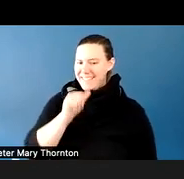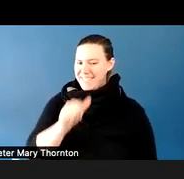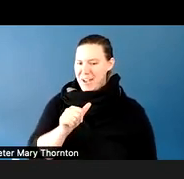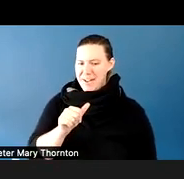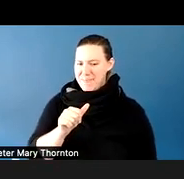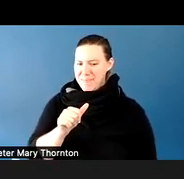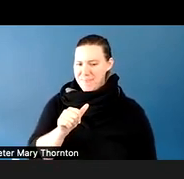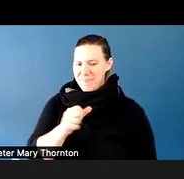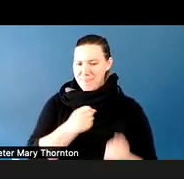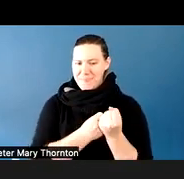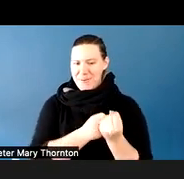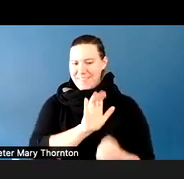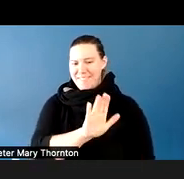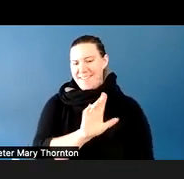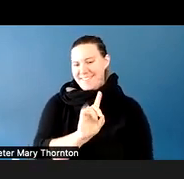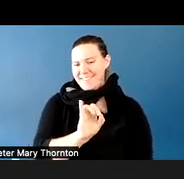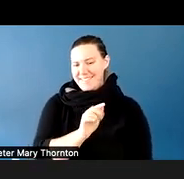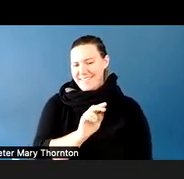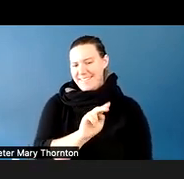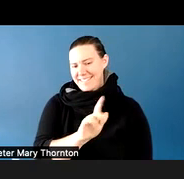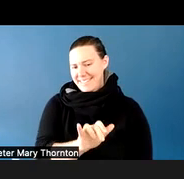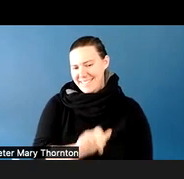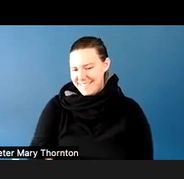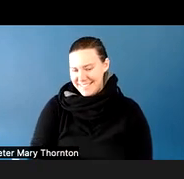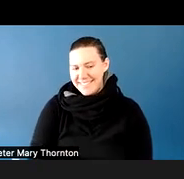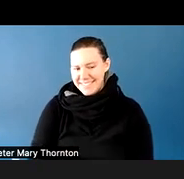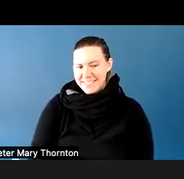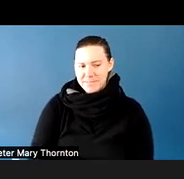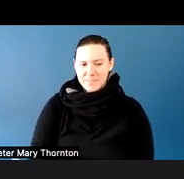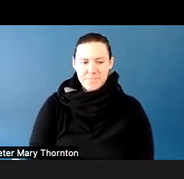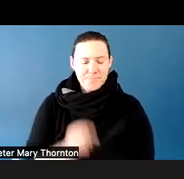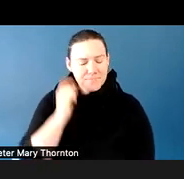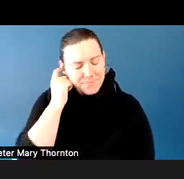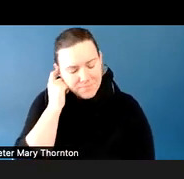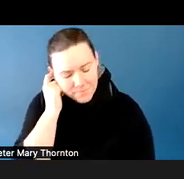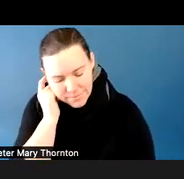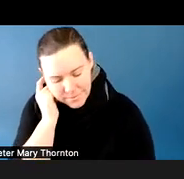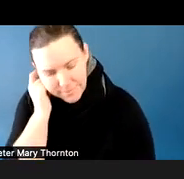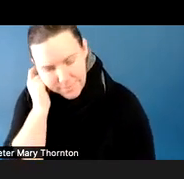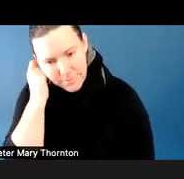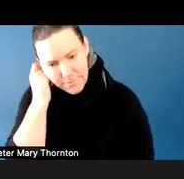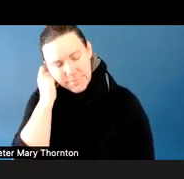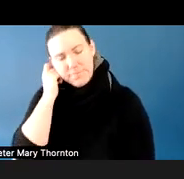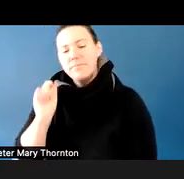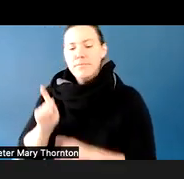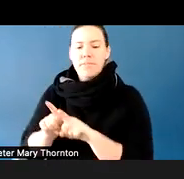So considering that, and then also how we deal as a whole class and debrief